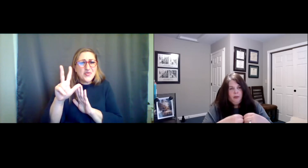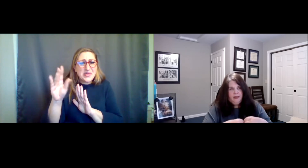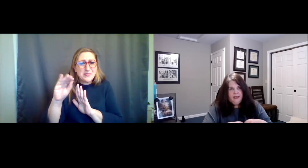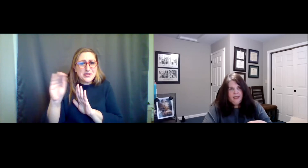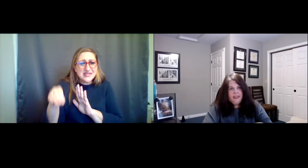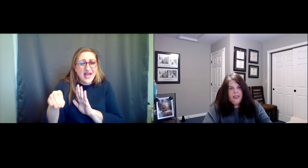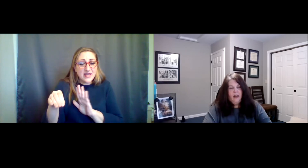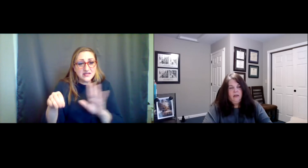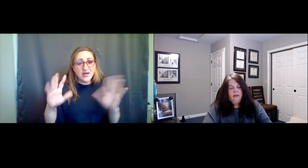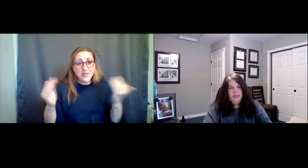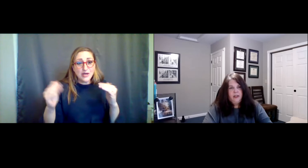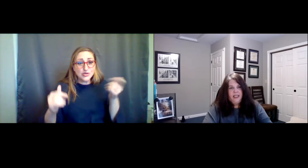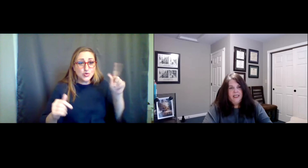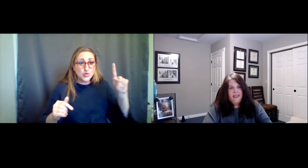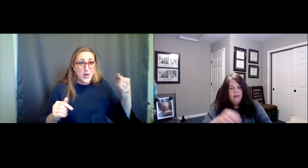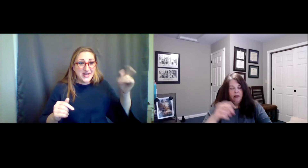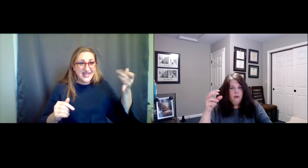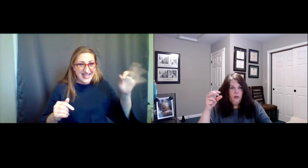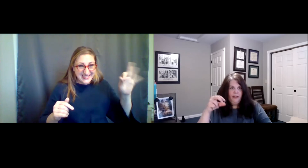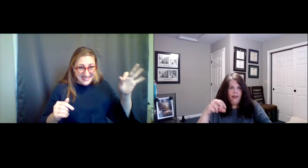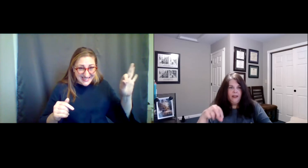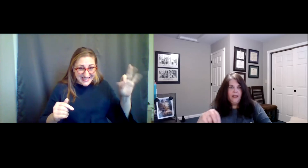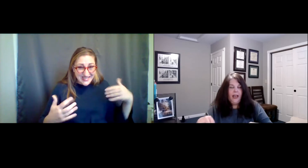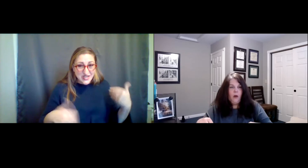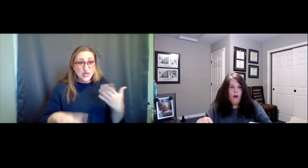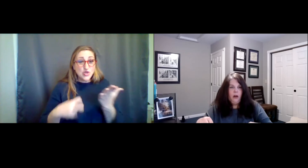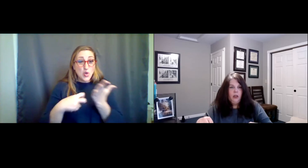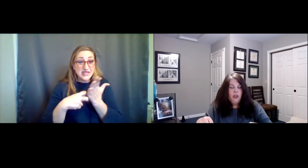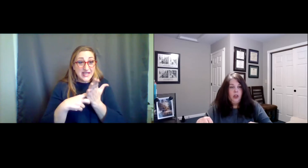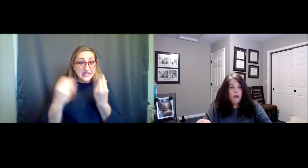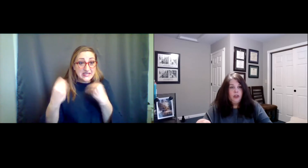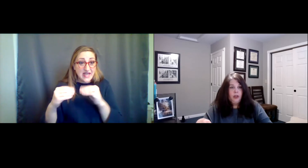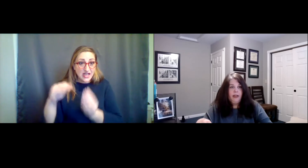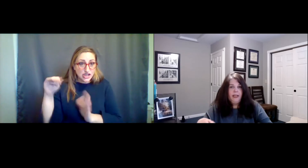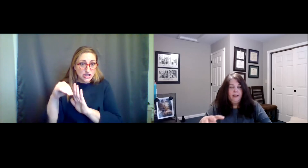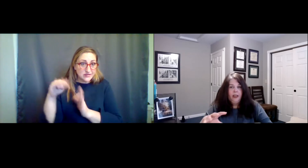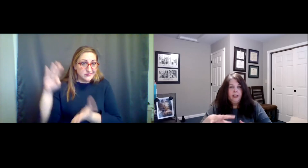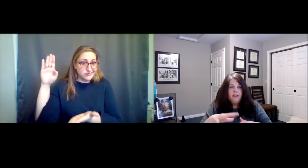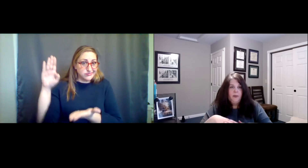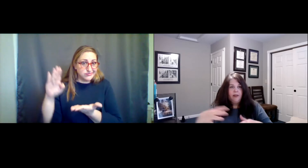you combine the ticket sale decrease with the fact that our no-show rate